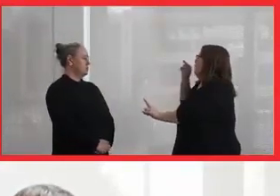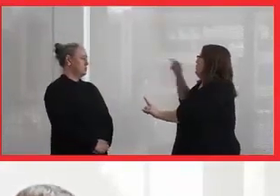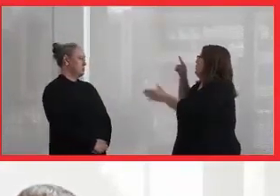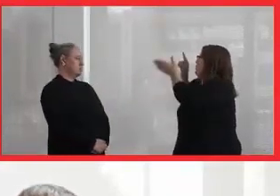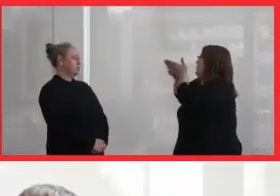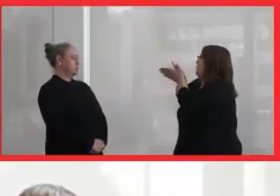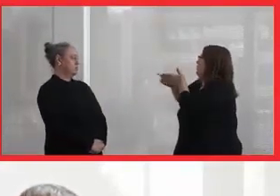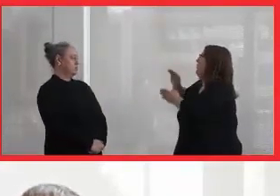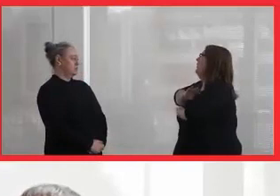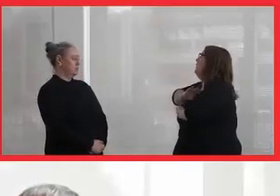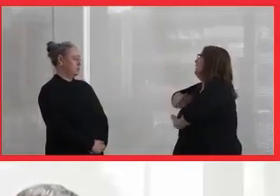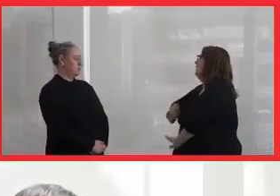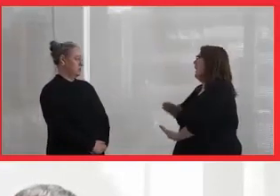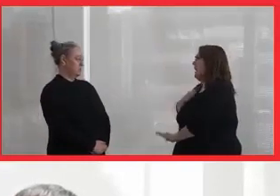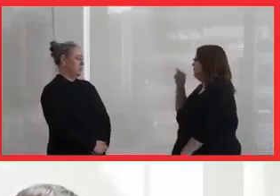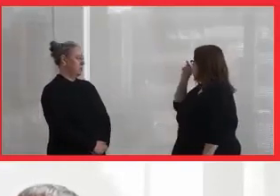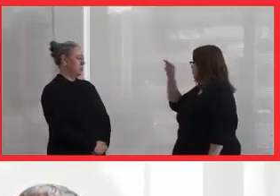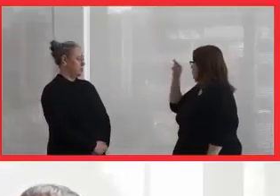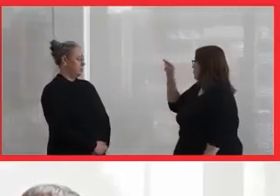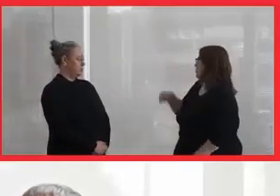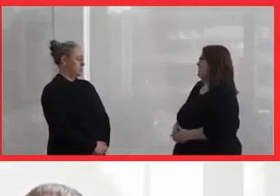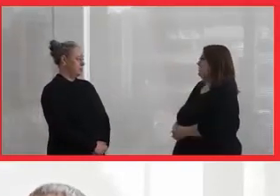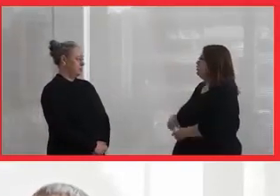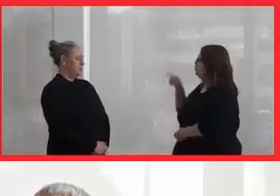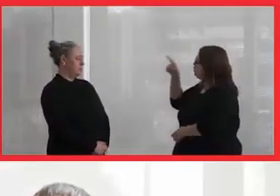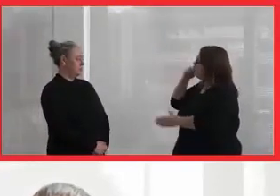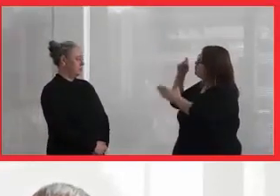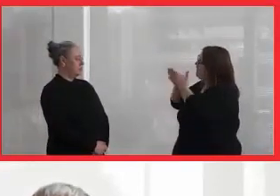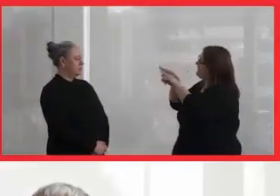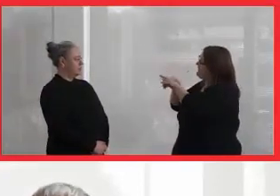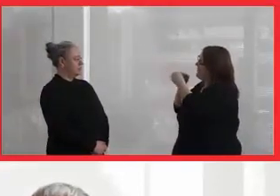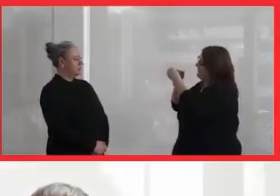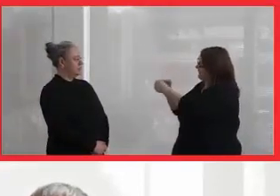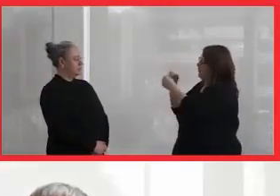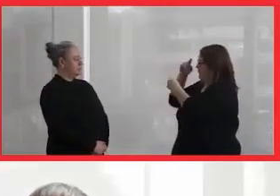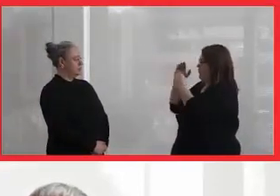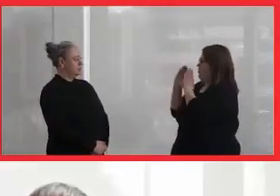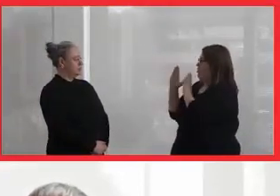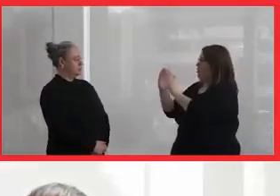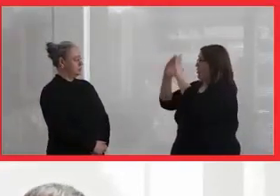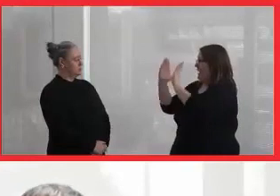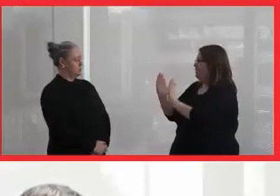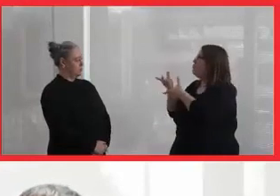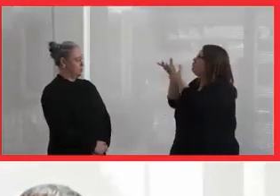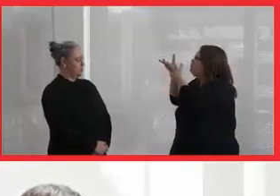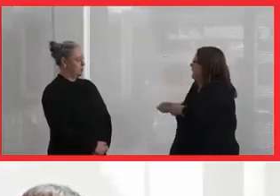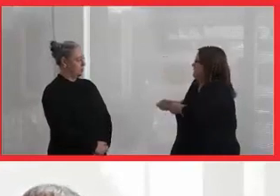They said, I'm happy that it's you because you're recognized as a leader in the longhouse and because we trust you.